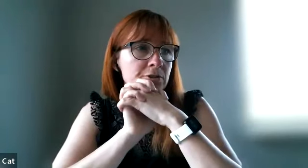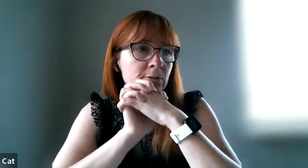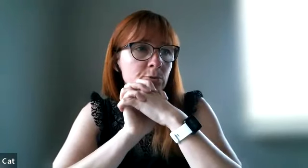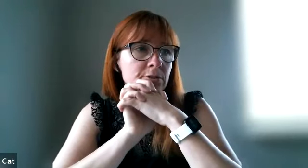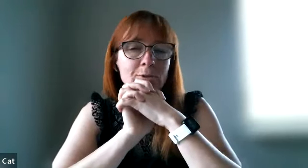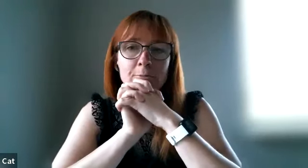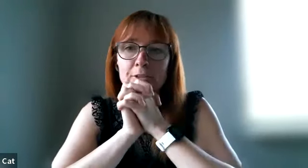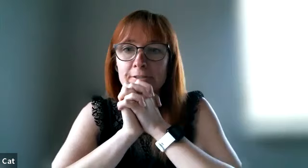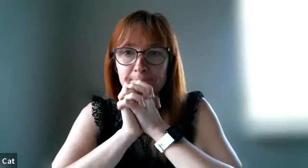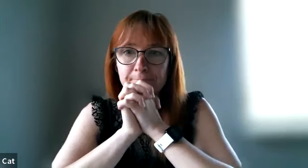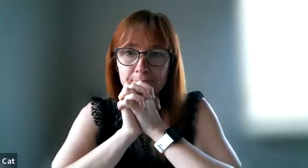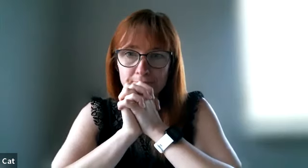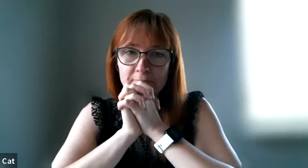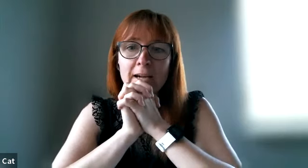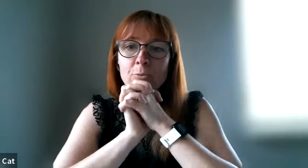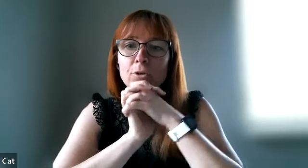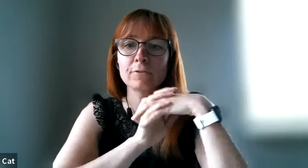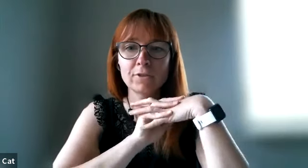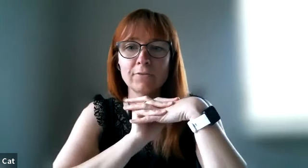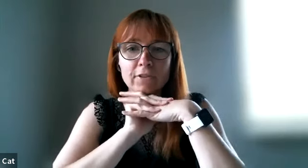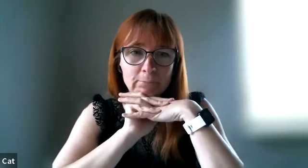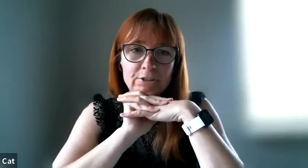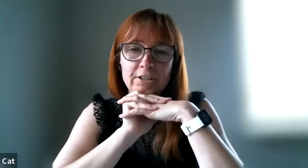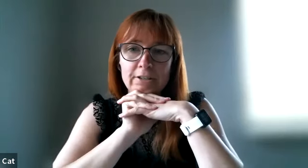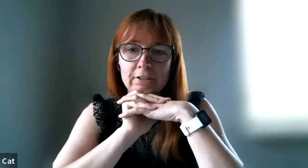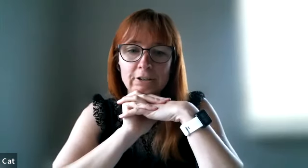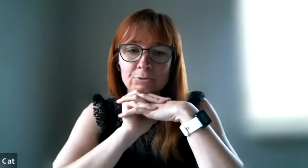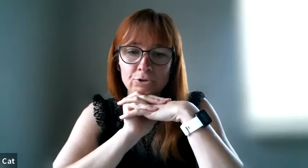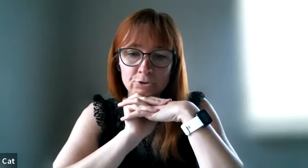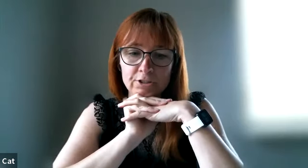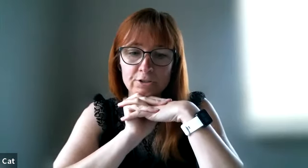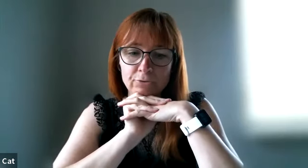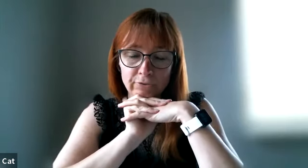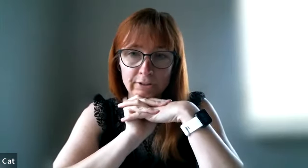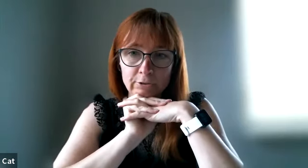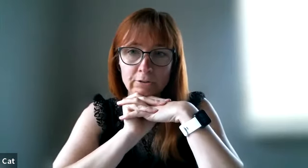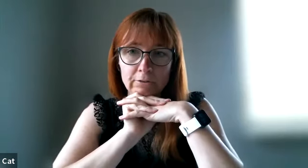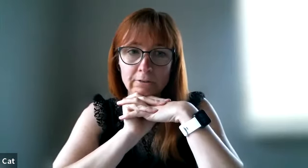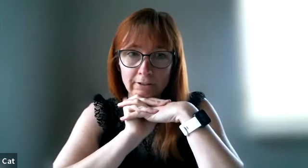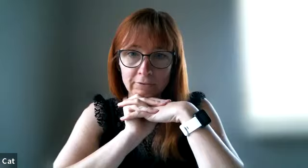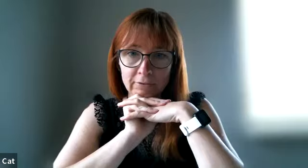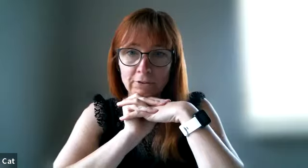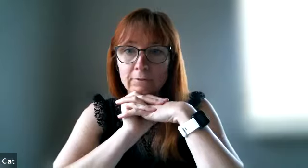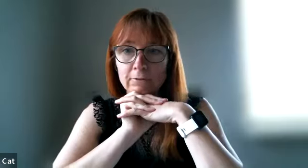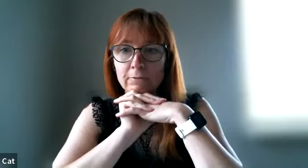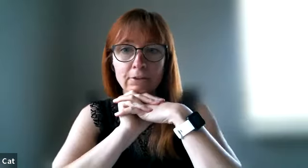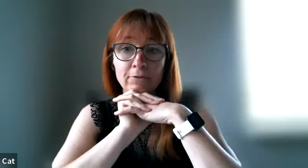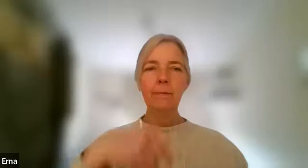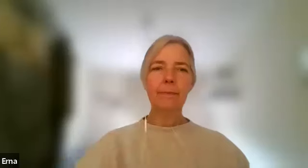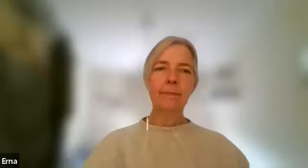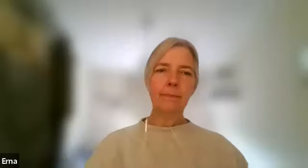children as well because i would love to give them the opportunity to feel loved not yeah i tell them